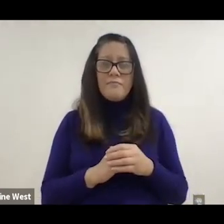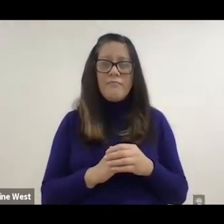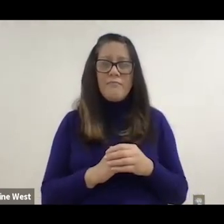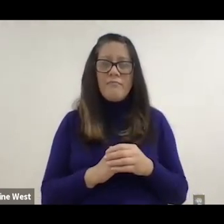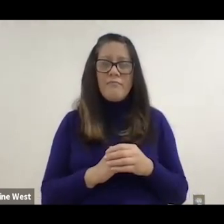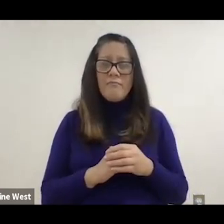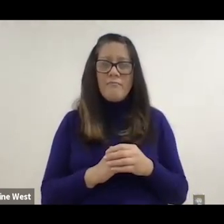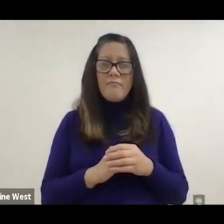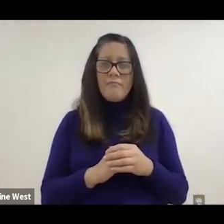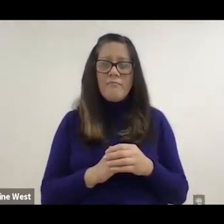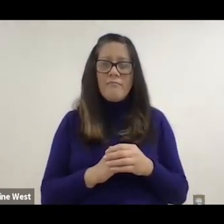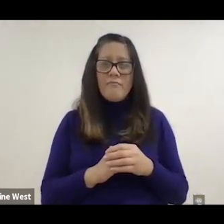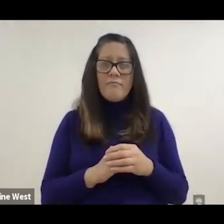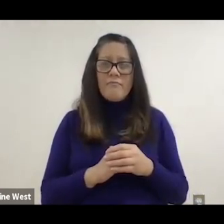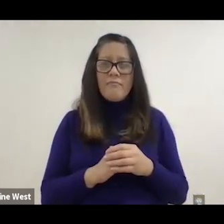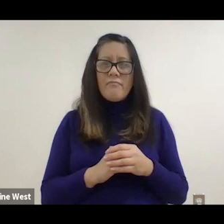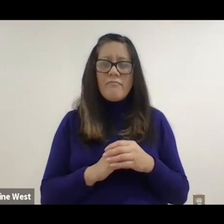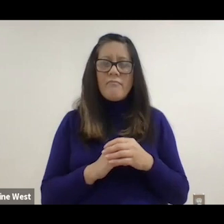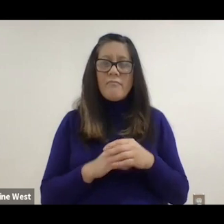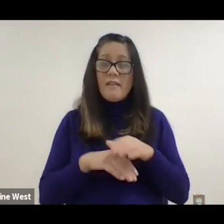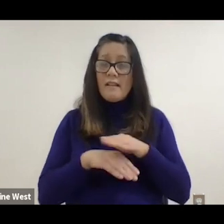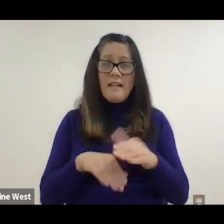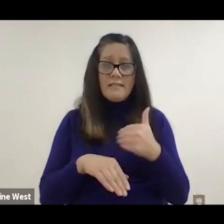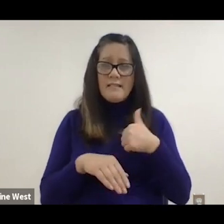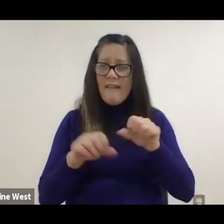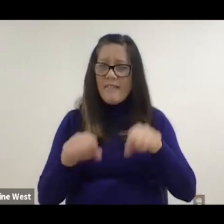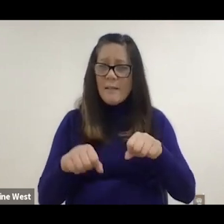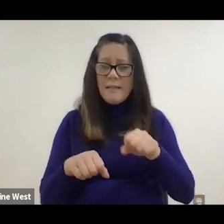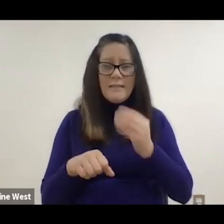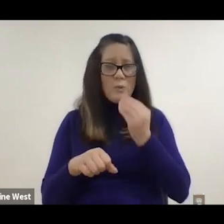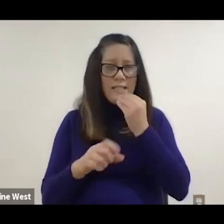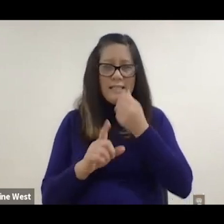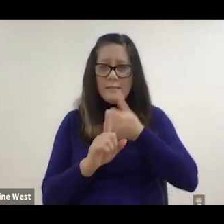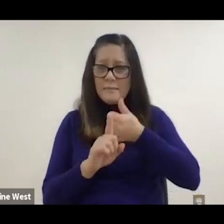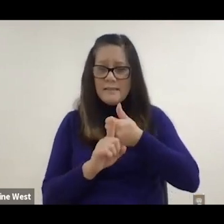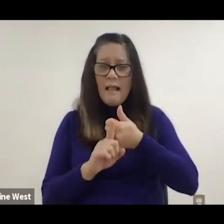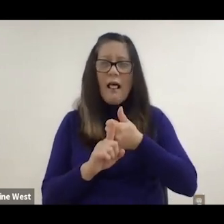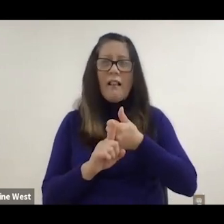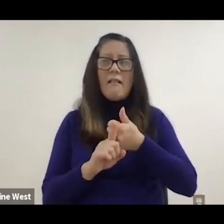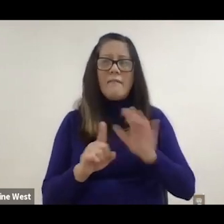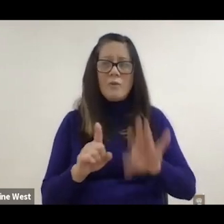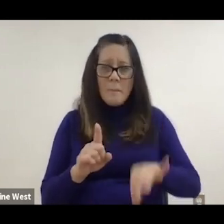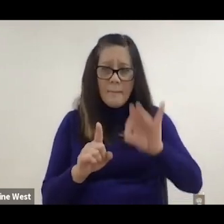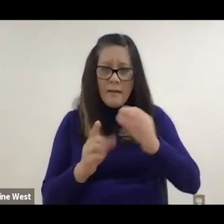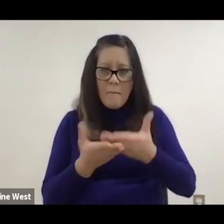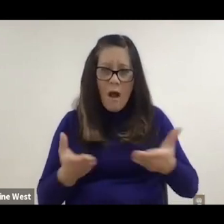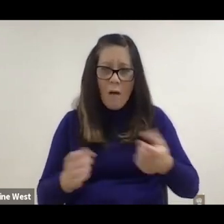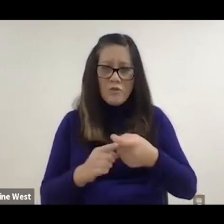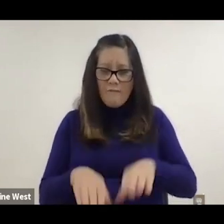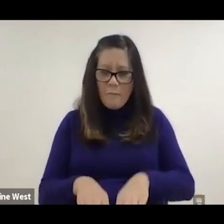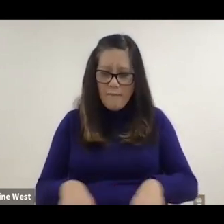palsy and has the inability to to eat by himself to lift objects off the floor,